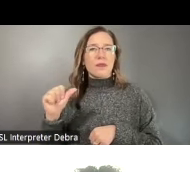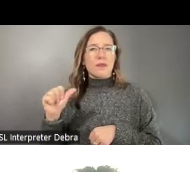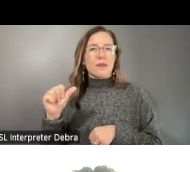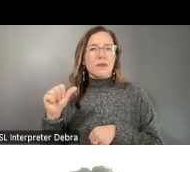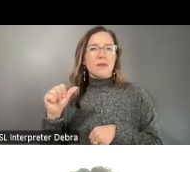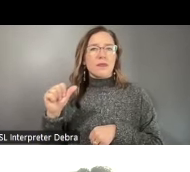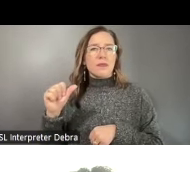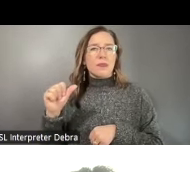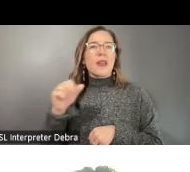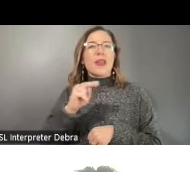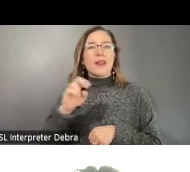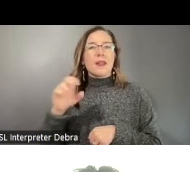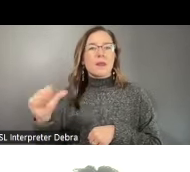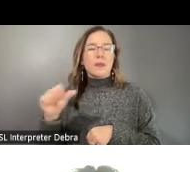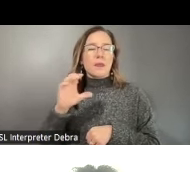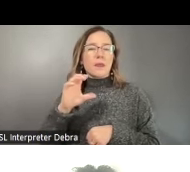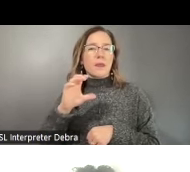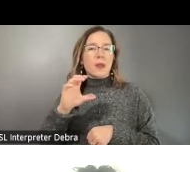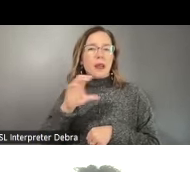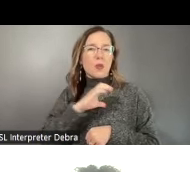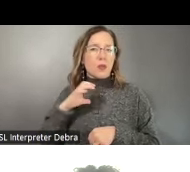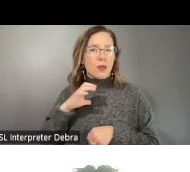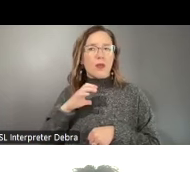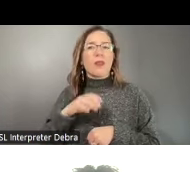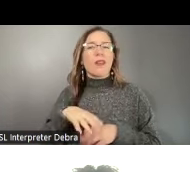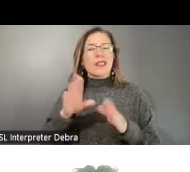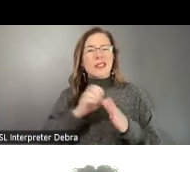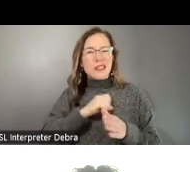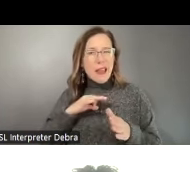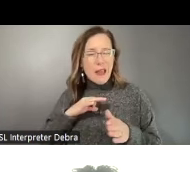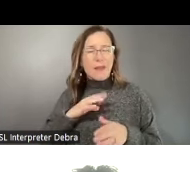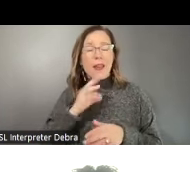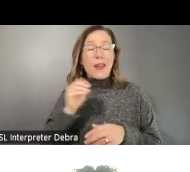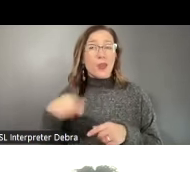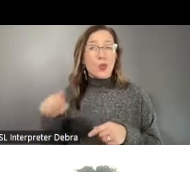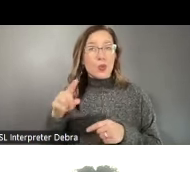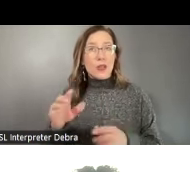the staff at the National Endowment for the Arts, and all of those who are tuning in. My name is